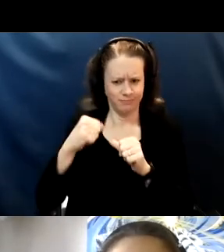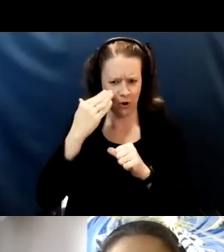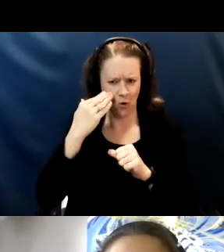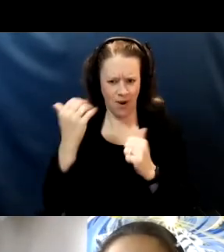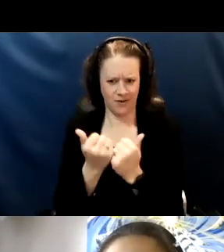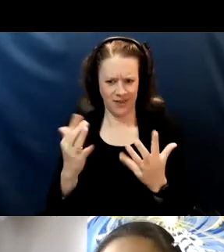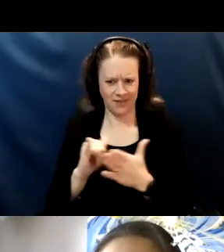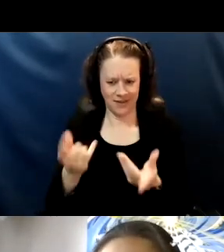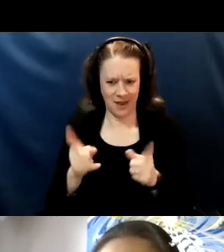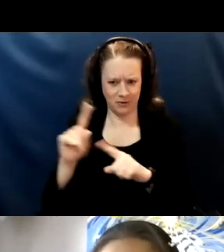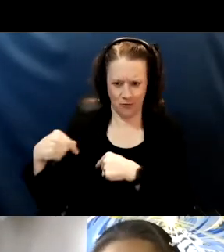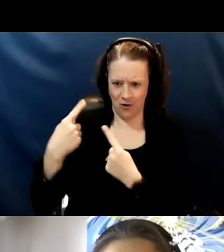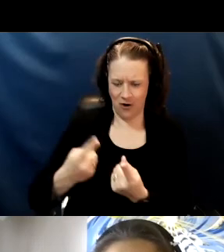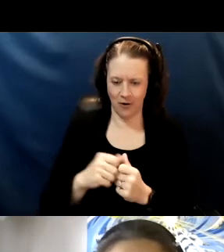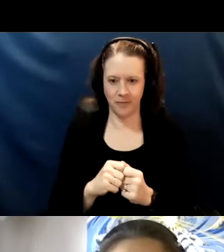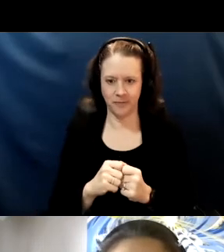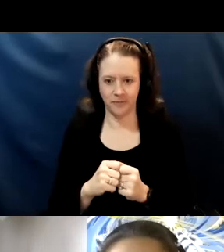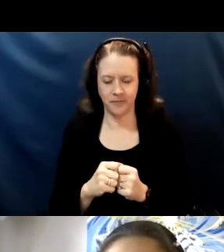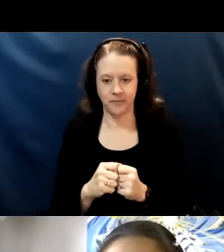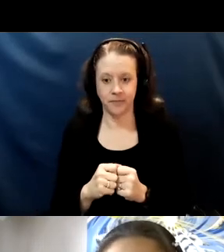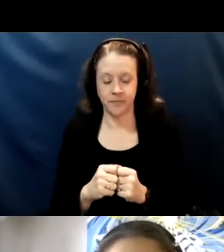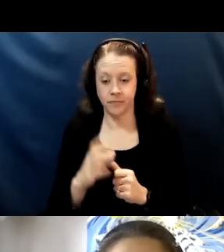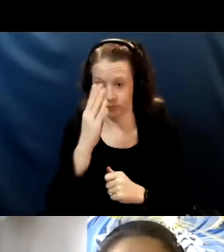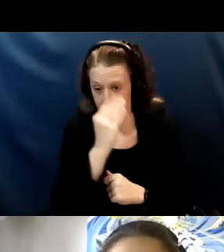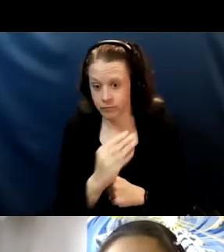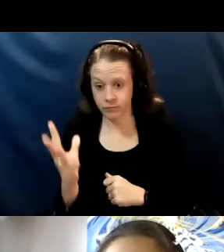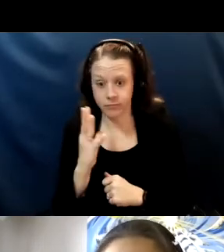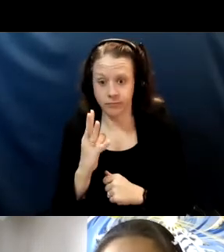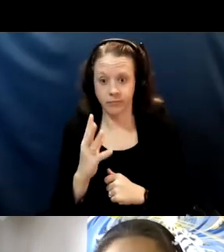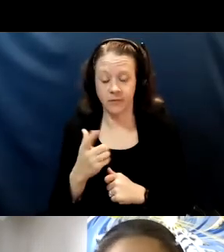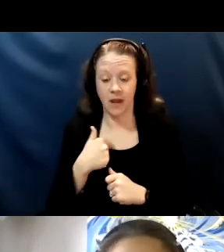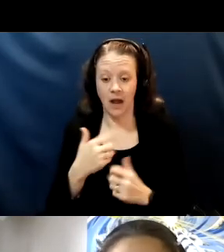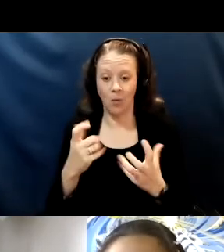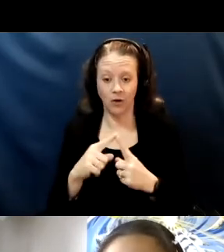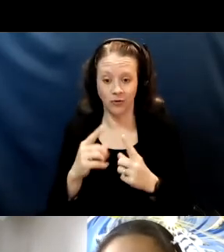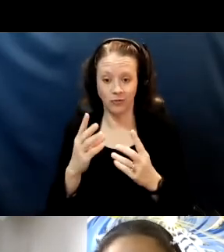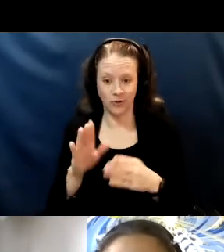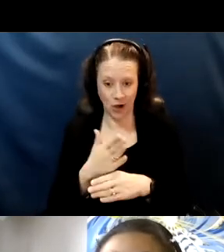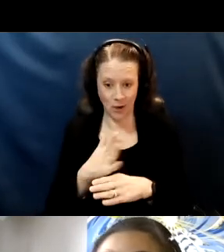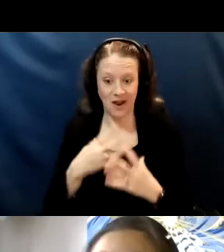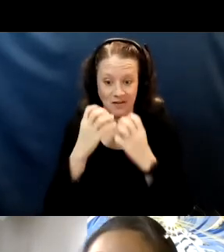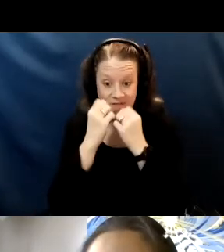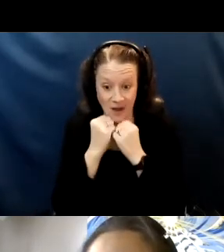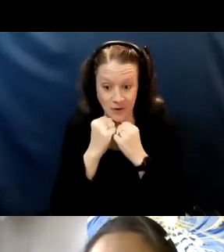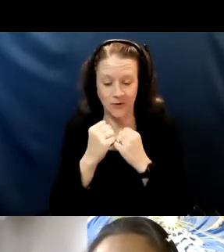I will ground what I say to you today in my values, which are transparency.